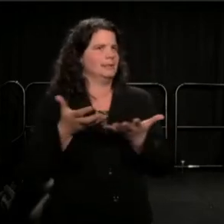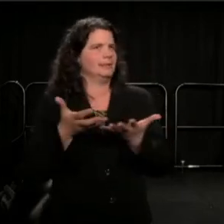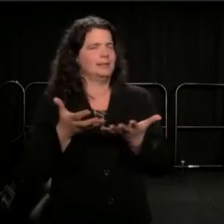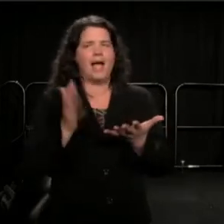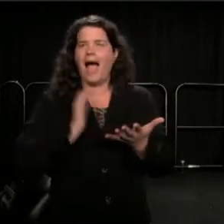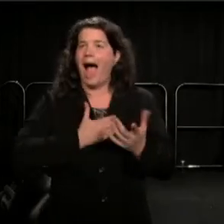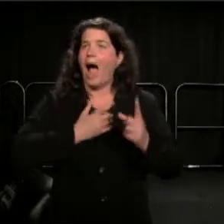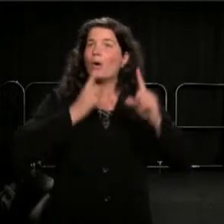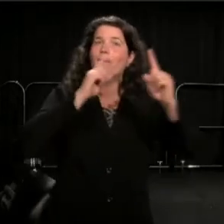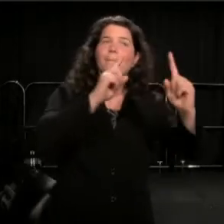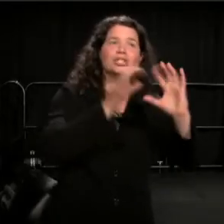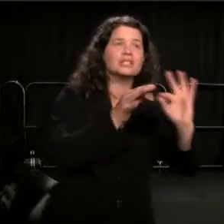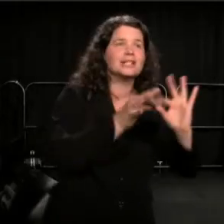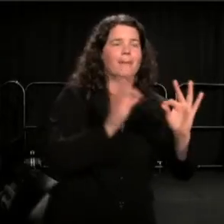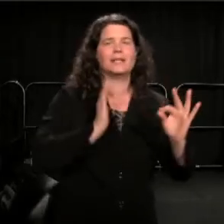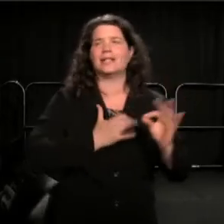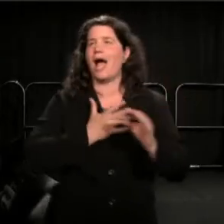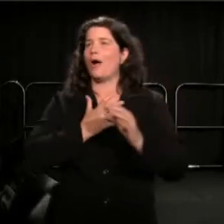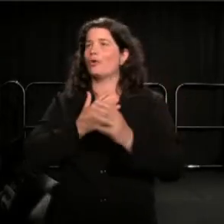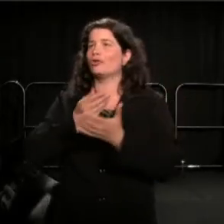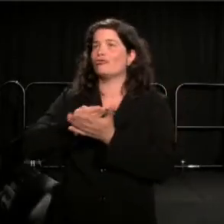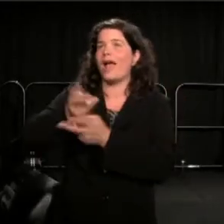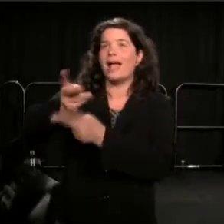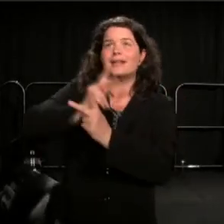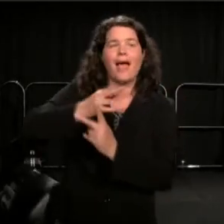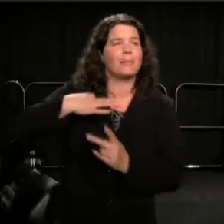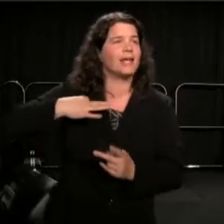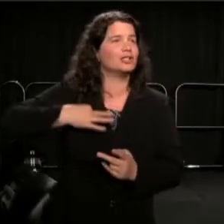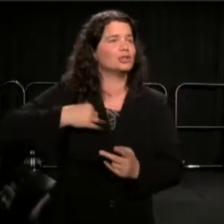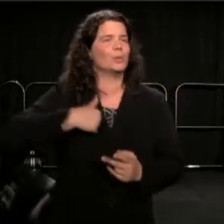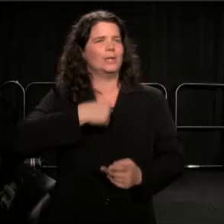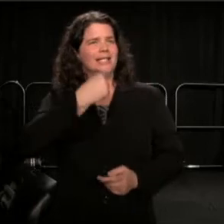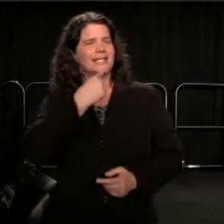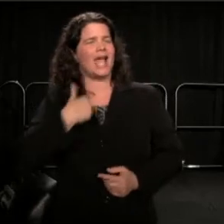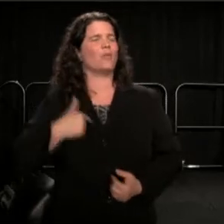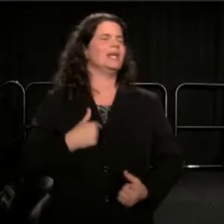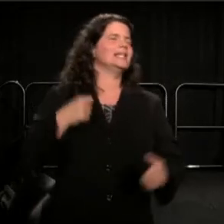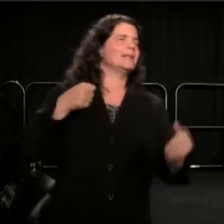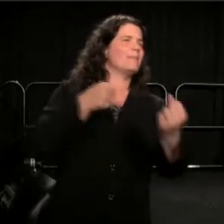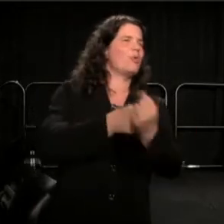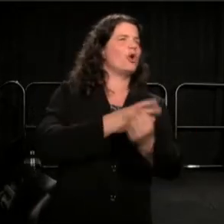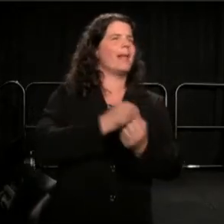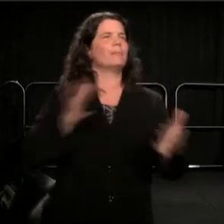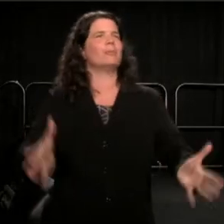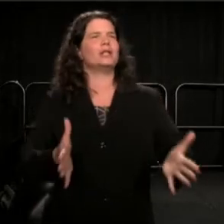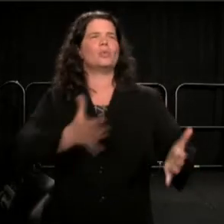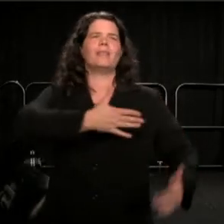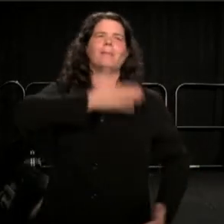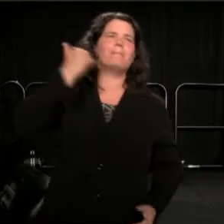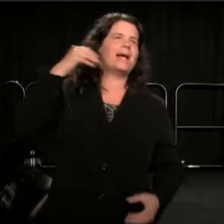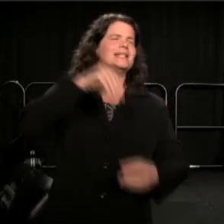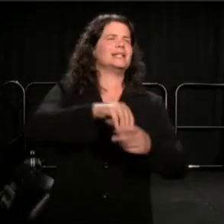in our grant applications, that we support and perpetuate the best in humans, and still live